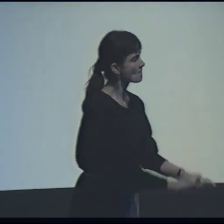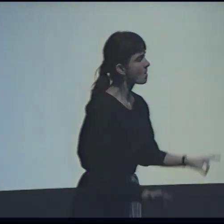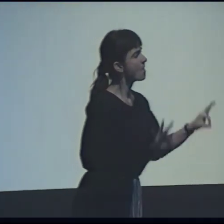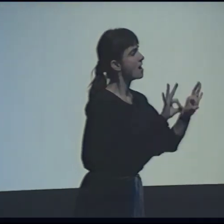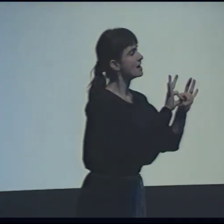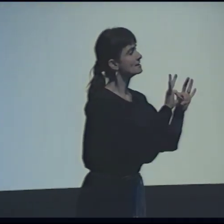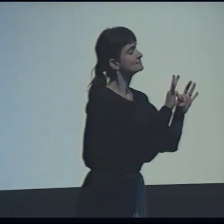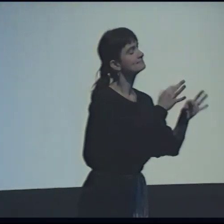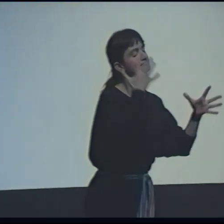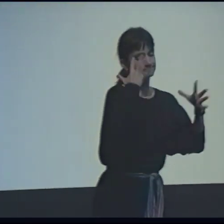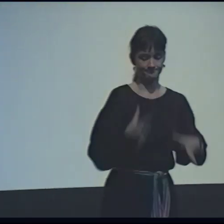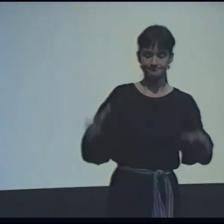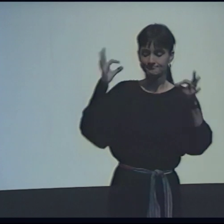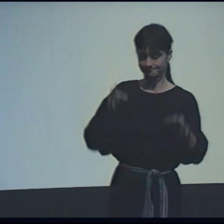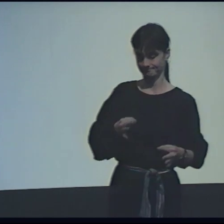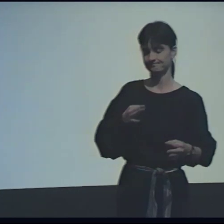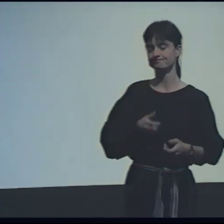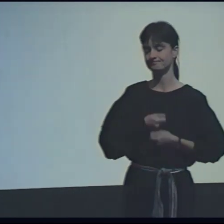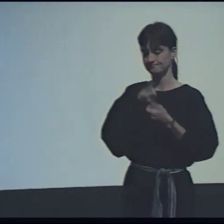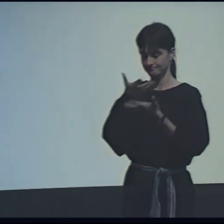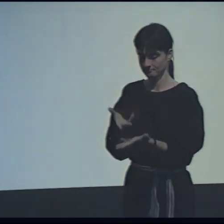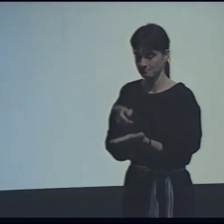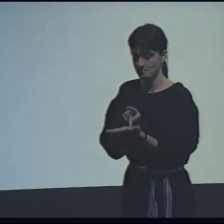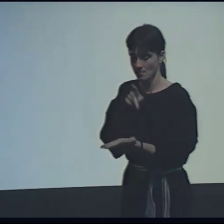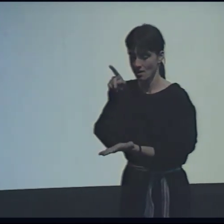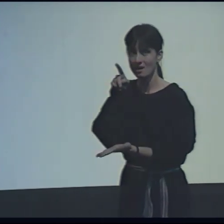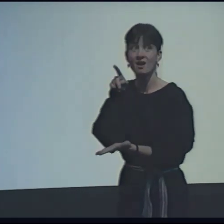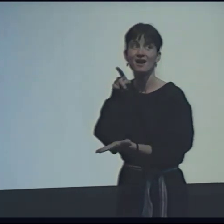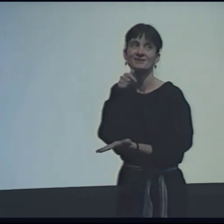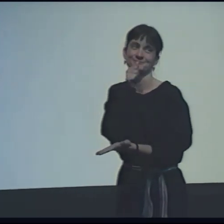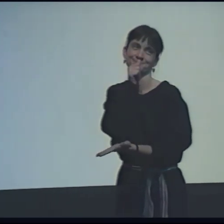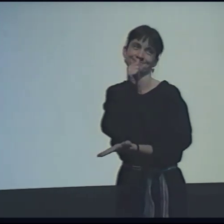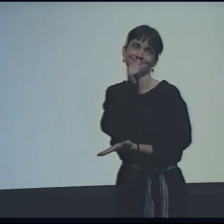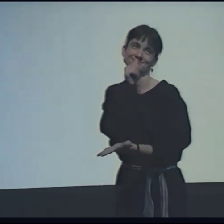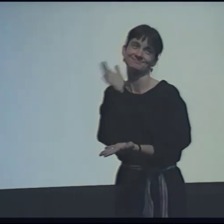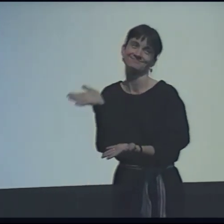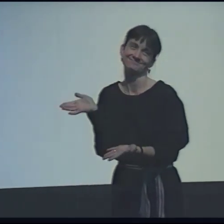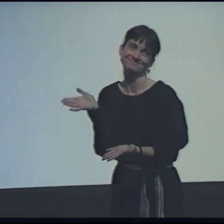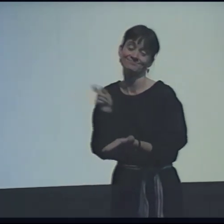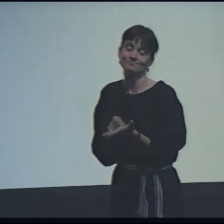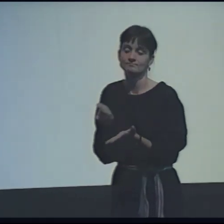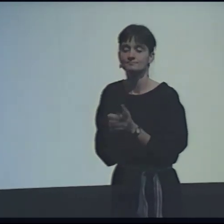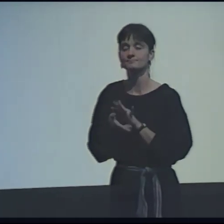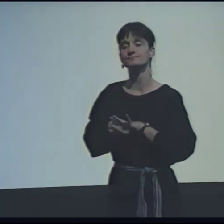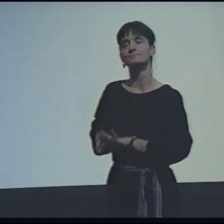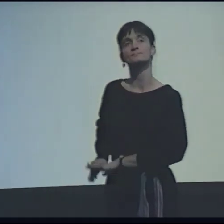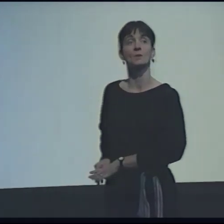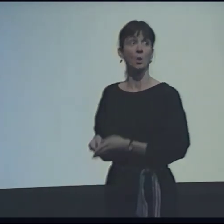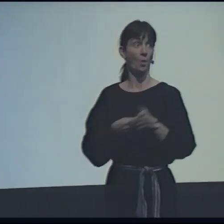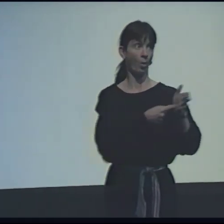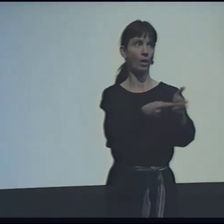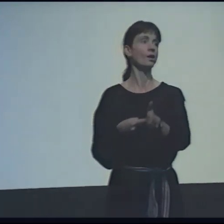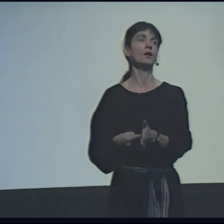I loved him and his friendship was very important to me, so I decided to let my feelings out by writing poetry.